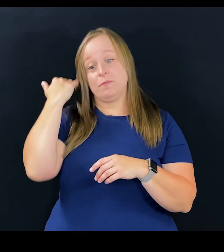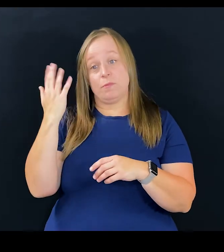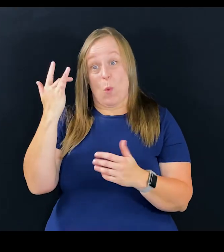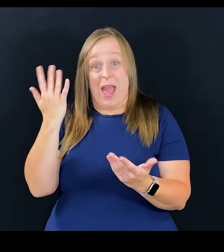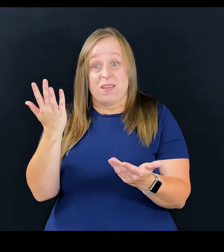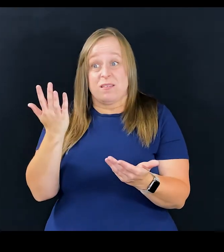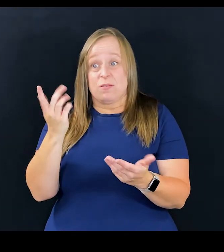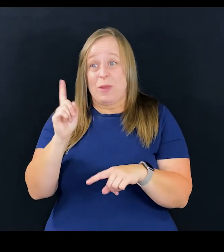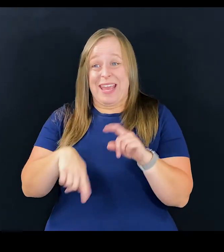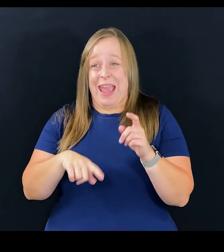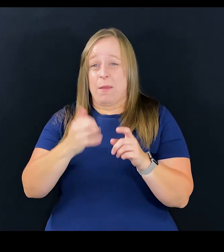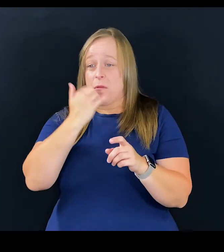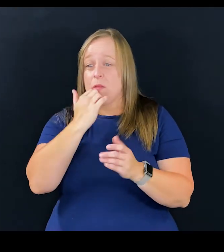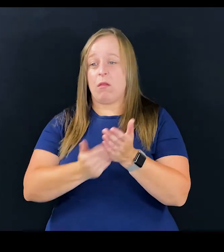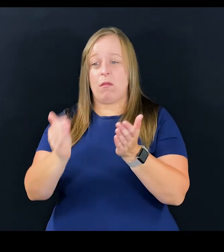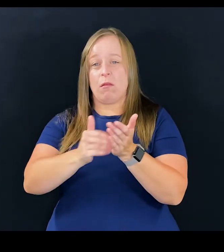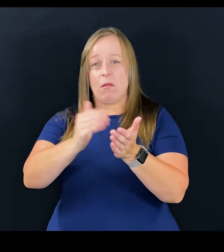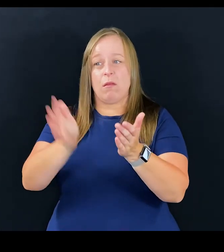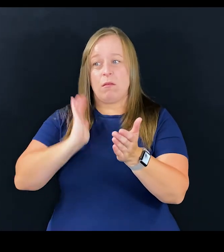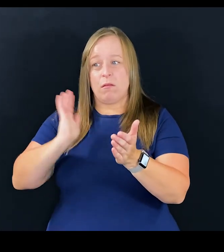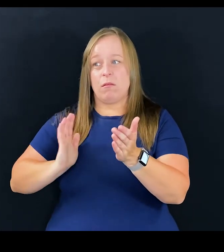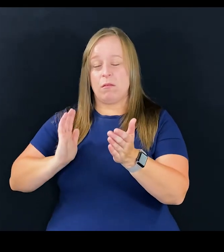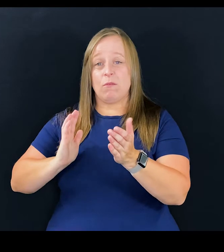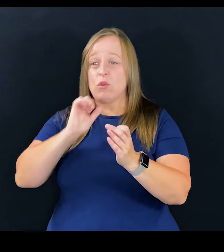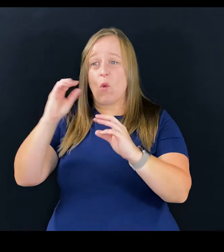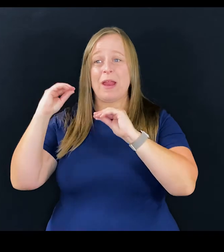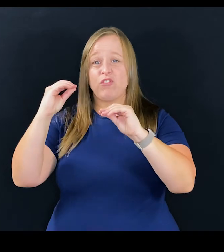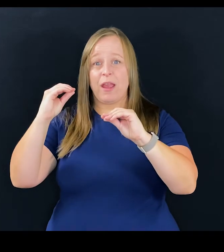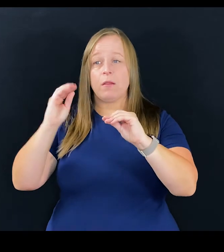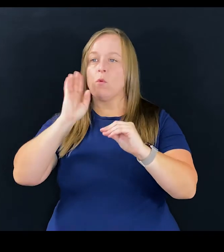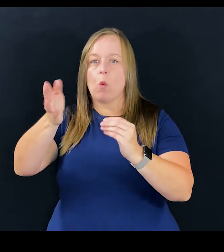because we can't make the same mistakes that we made in the past, and if we don't educate, we will.